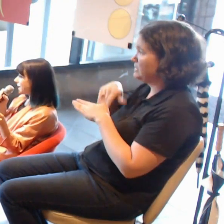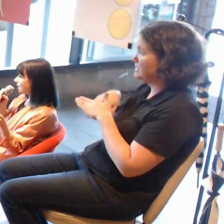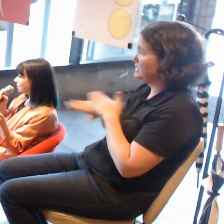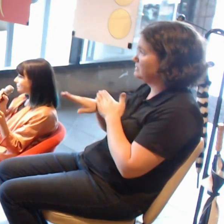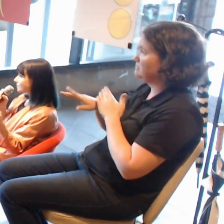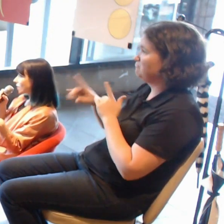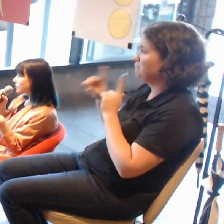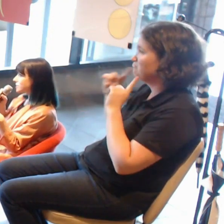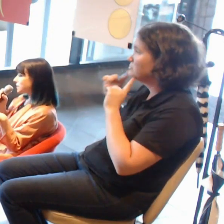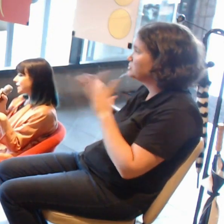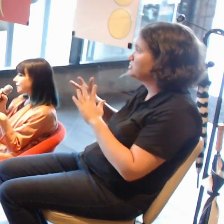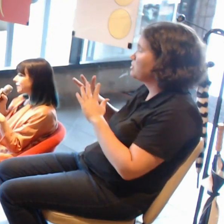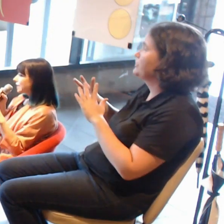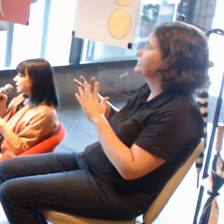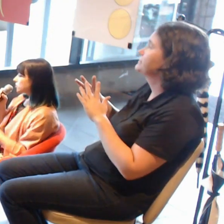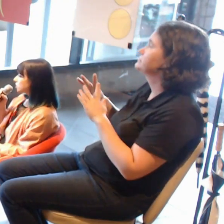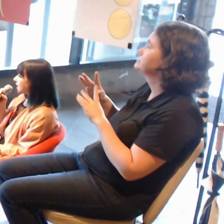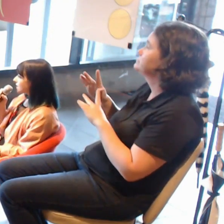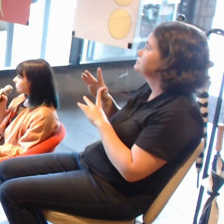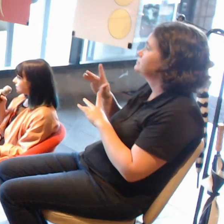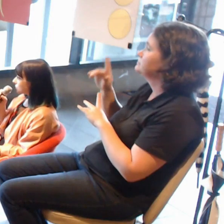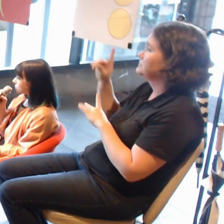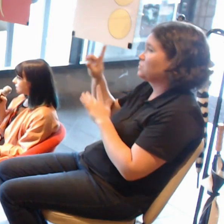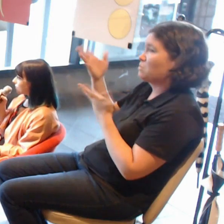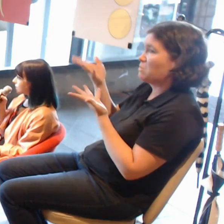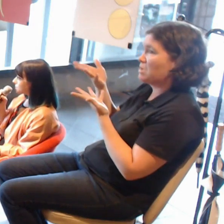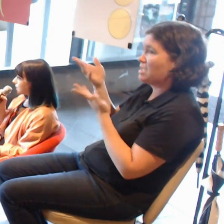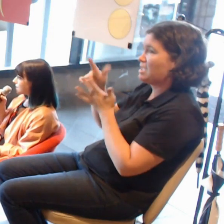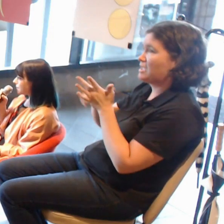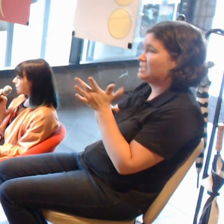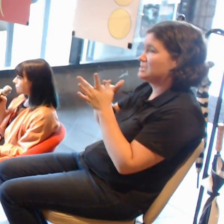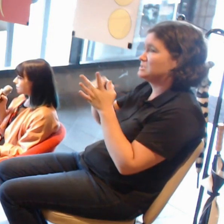in Jakarta at the National Gallery as part of the Instrumenta new media festival.